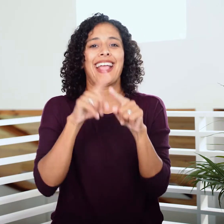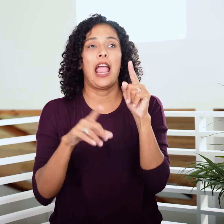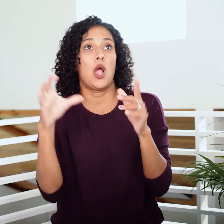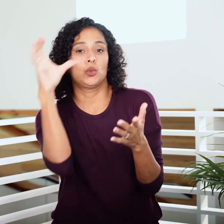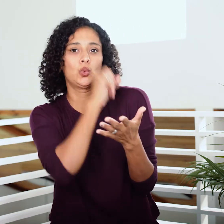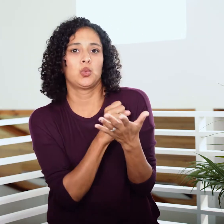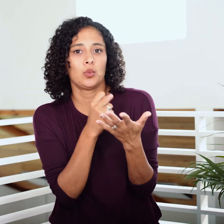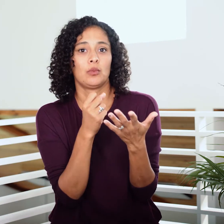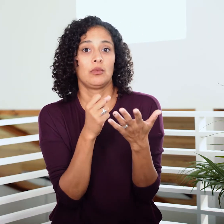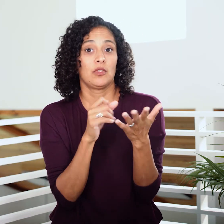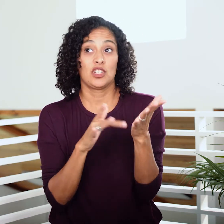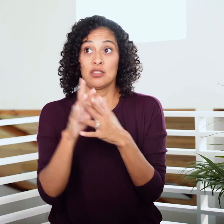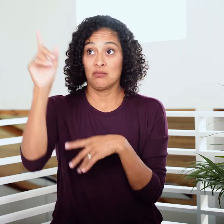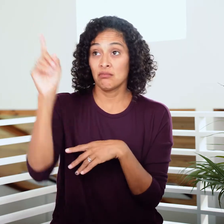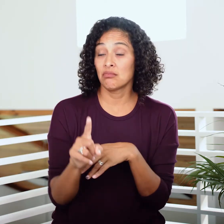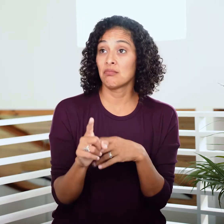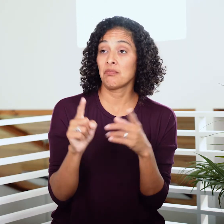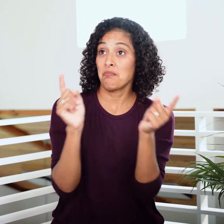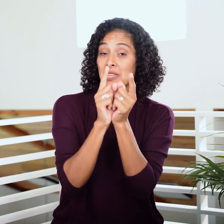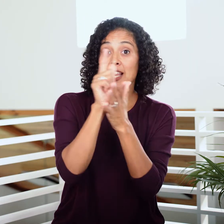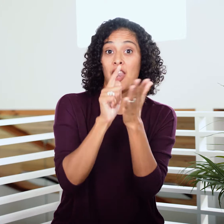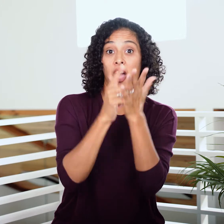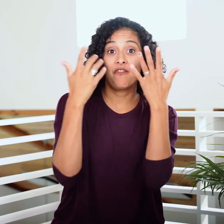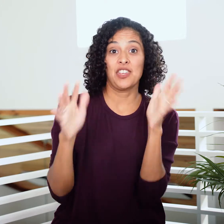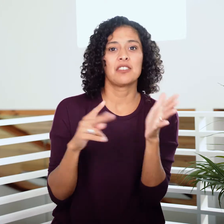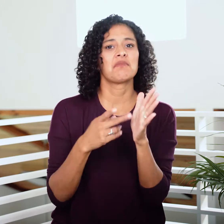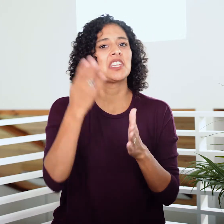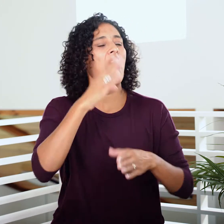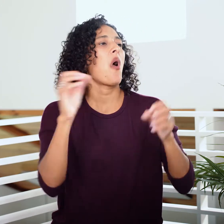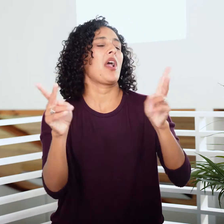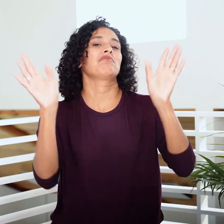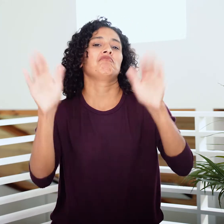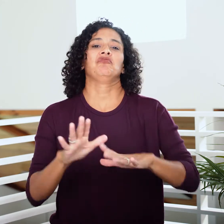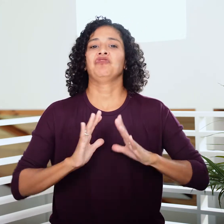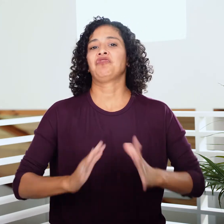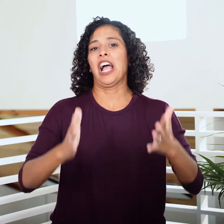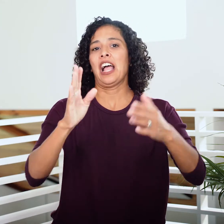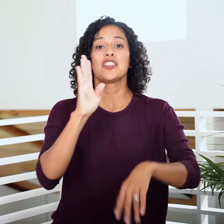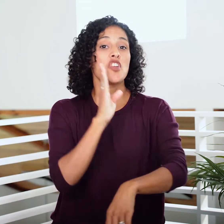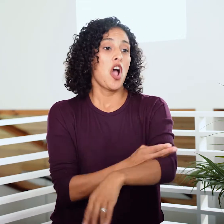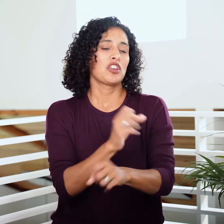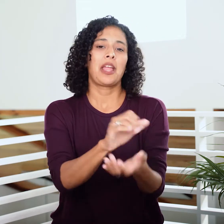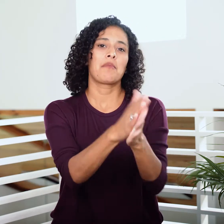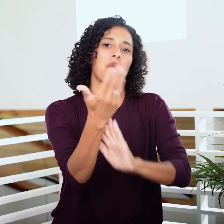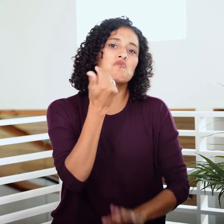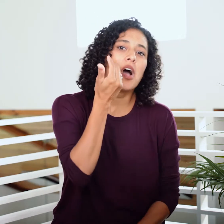we can’t assume that since Jesus came and fulfilled the law God is okay with making daughters into prostitutes